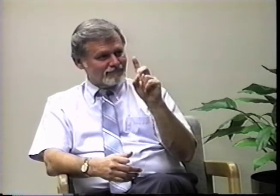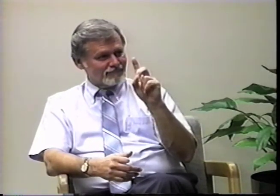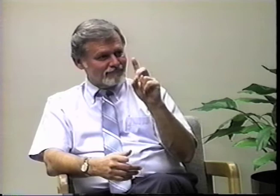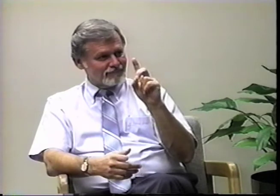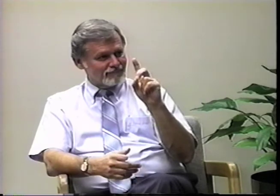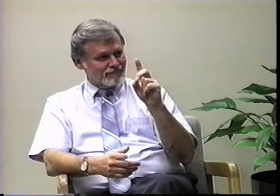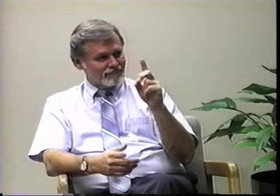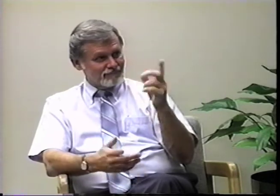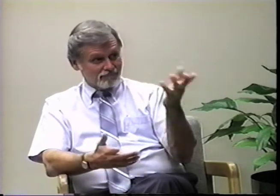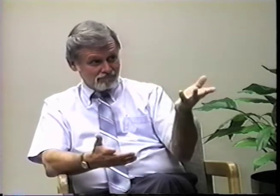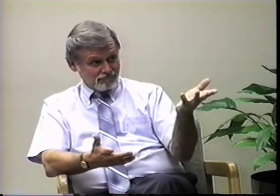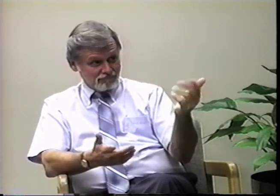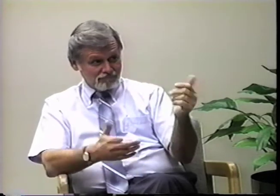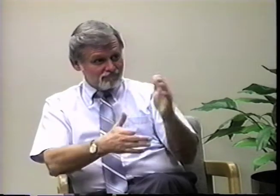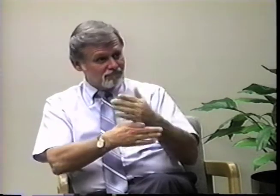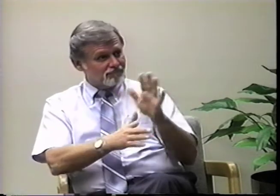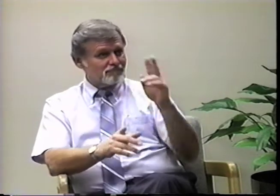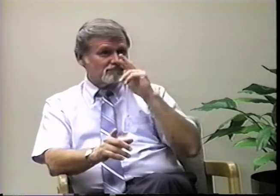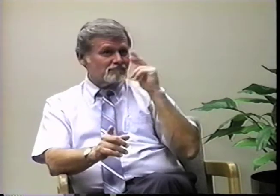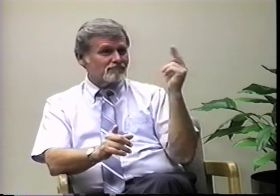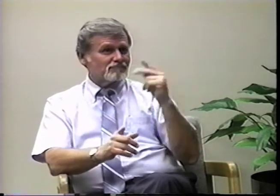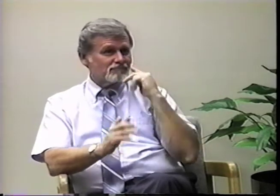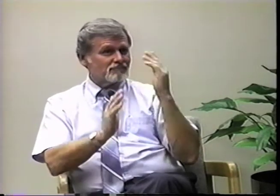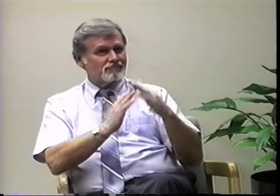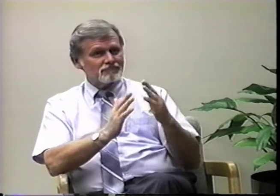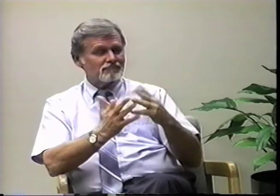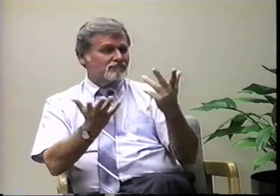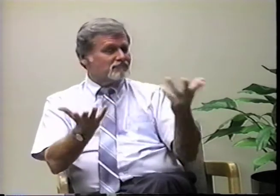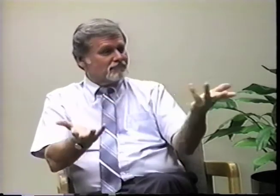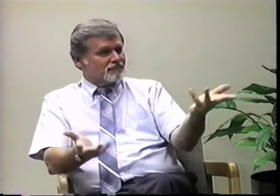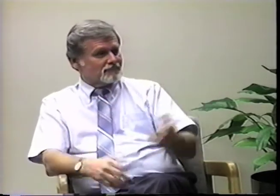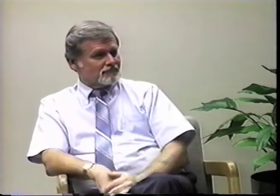David? Your perceptions of the community?